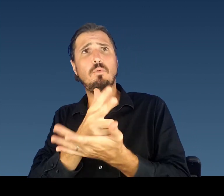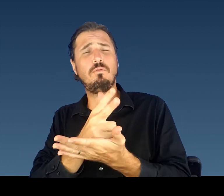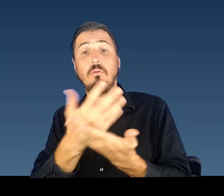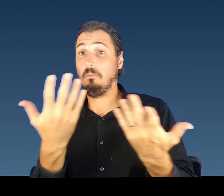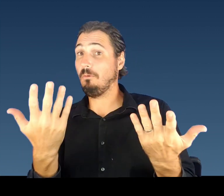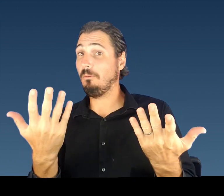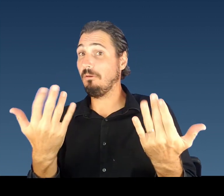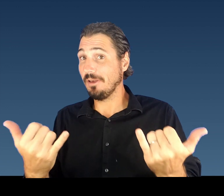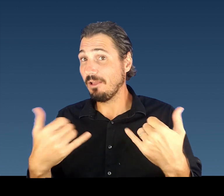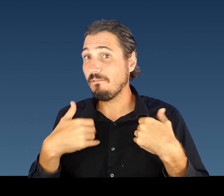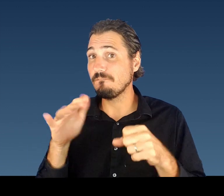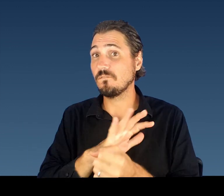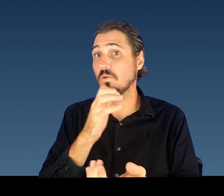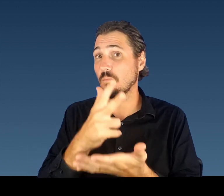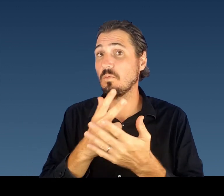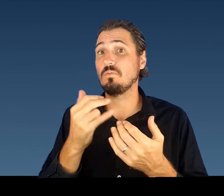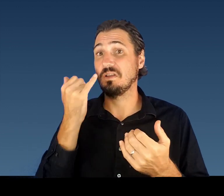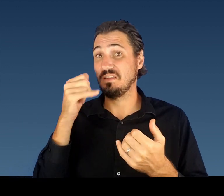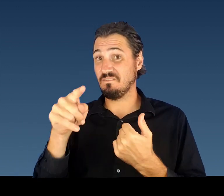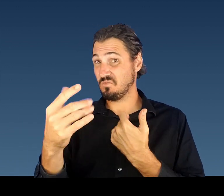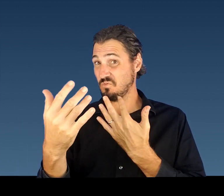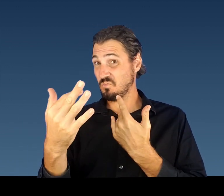with people from all over the country, who may be sick